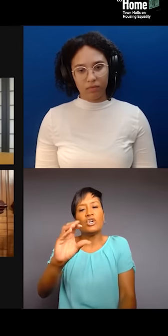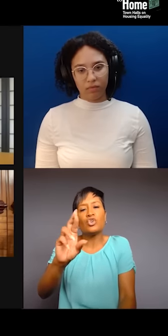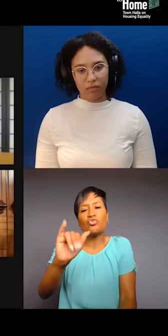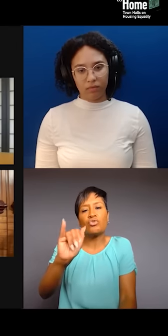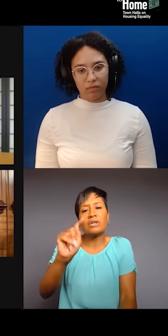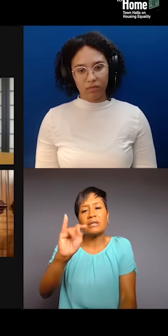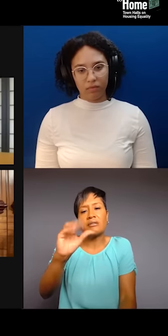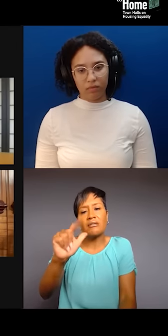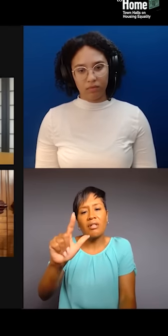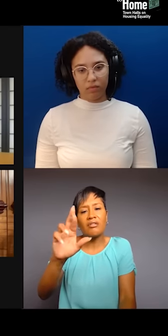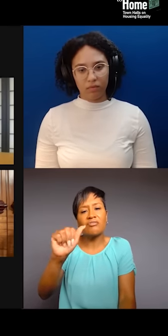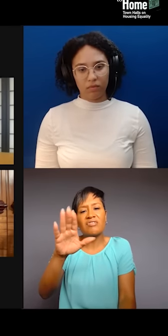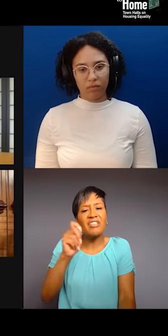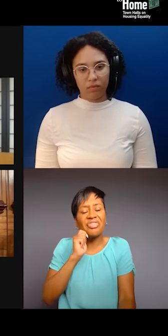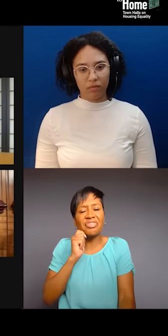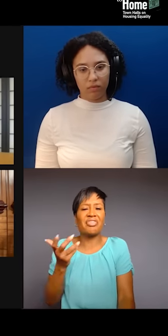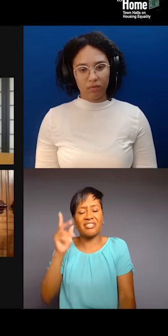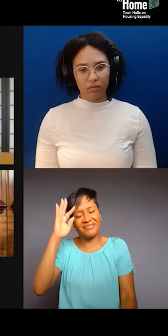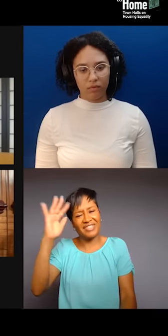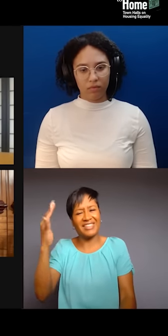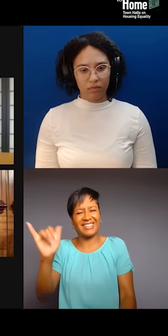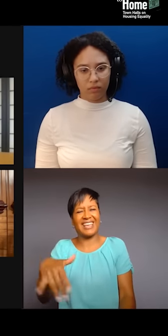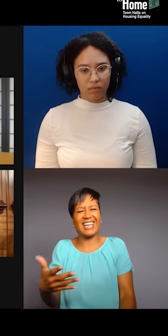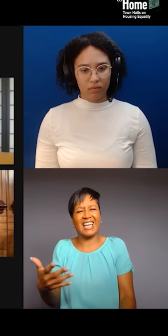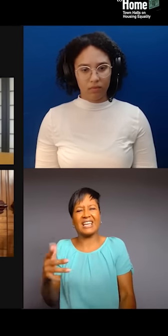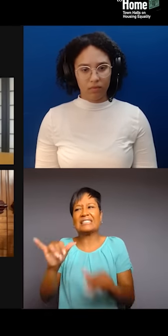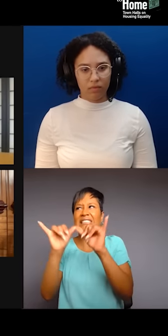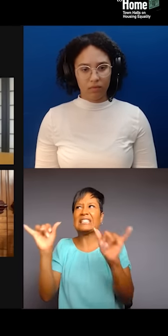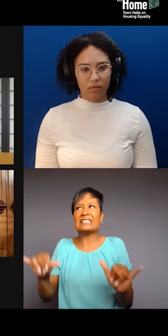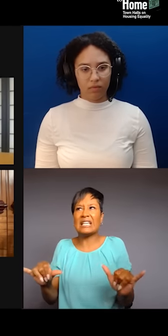We're literally eliminating the ideas of racism in schools.